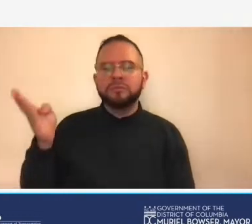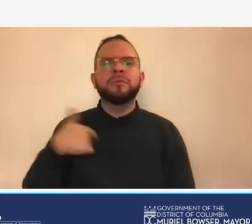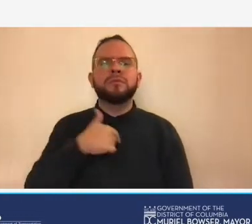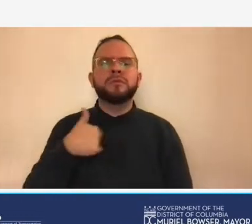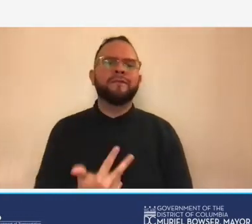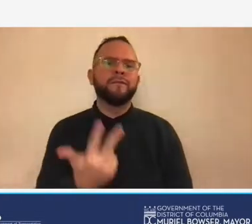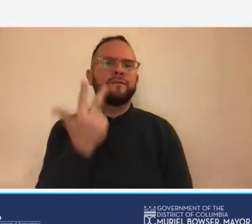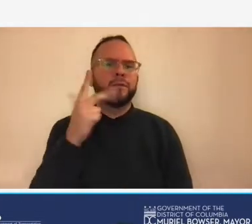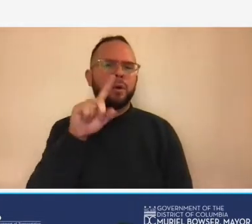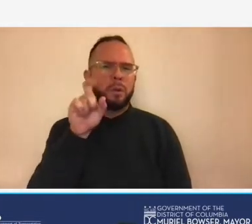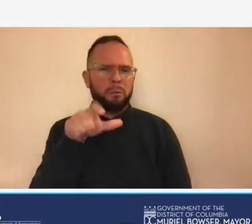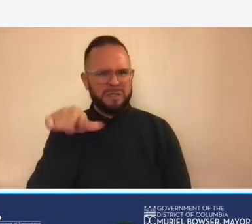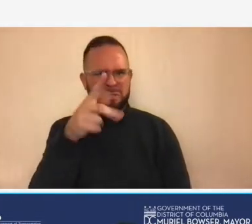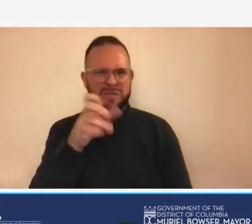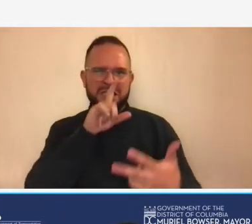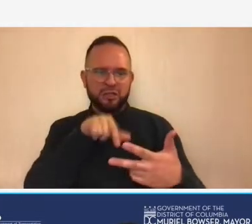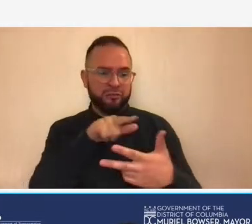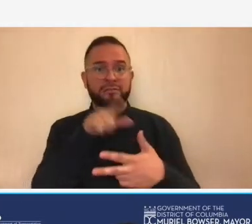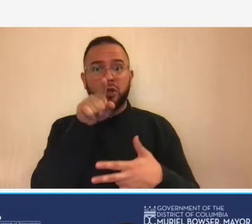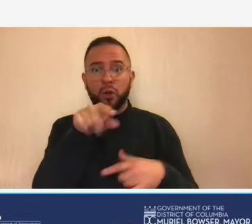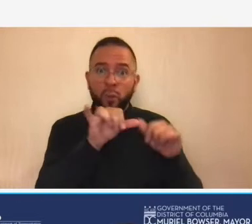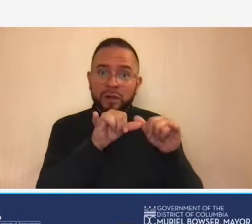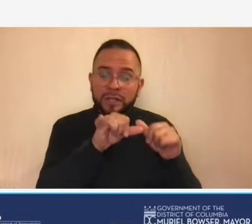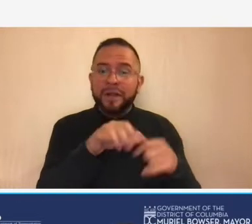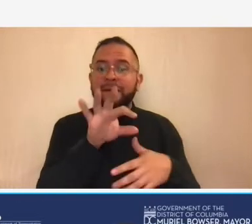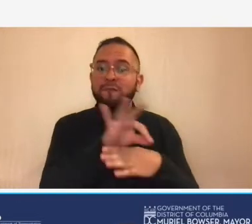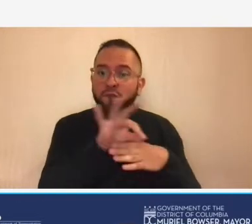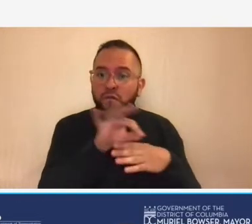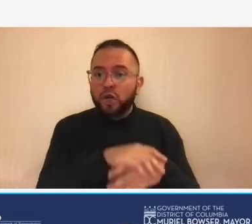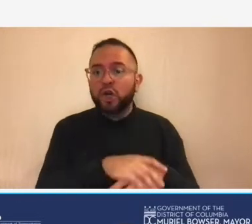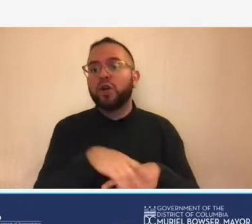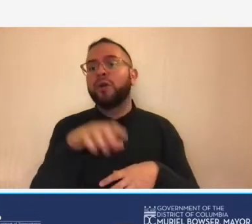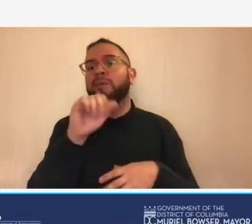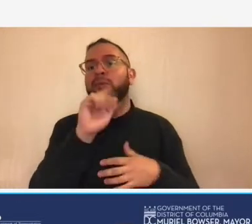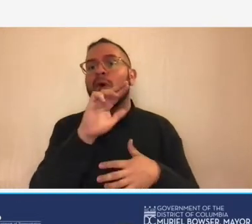so are you an engineering firm architectural firm a construction company or other type